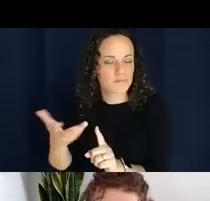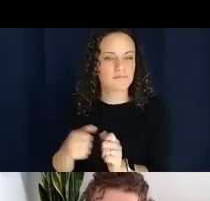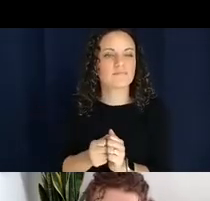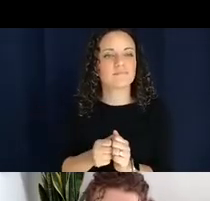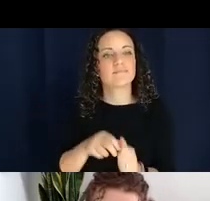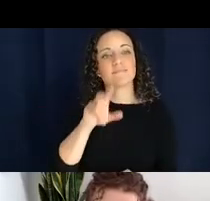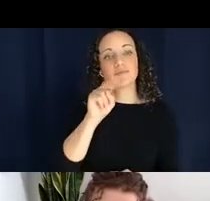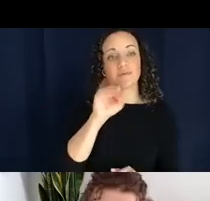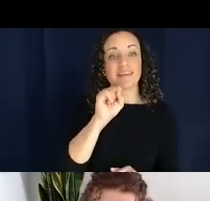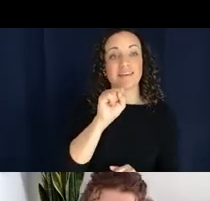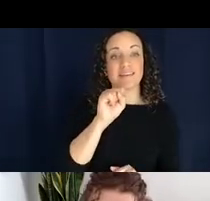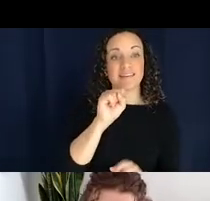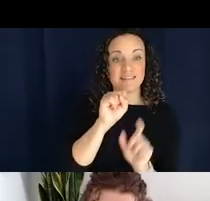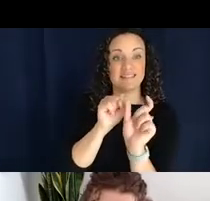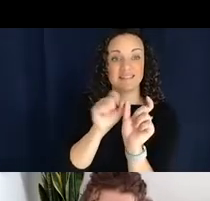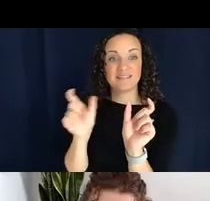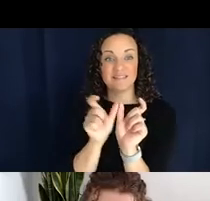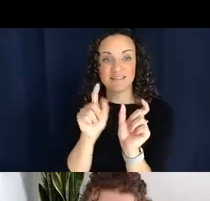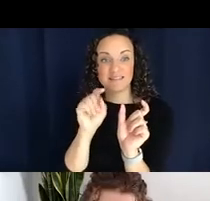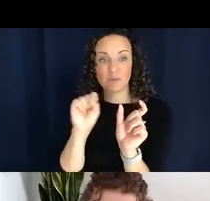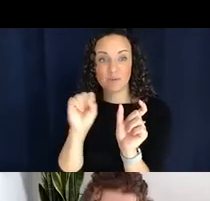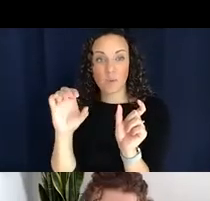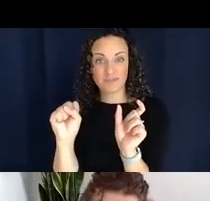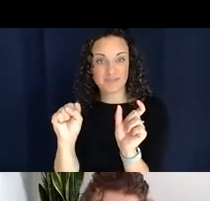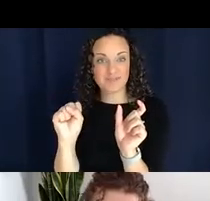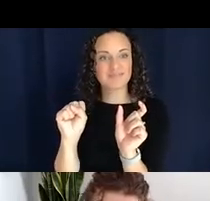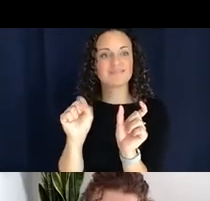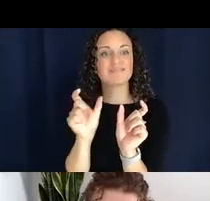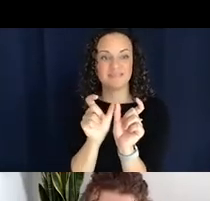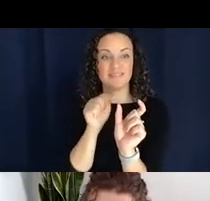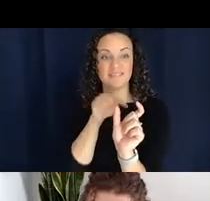means something along the lines of I'm bringing it which is a flat flexible object. In this